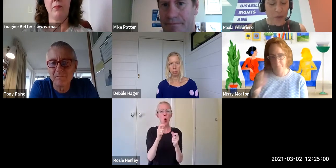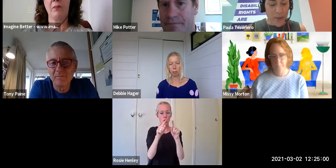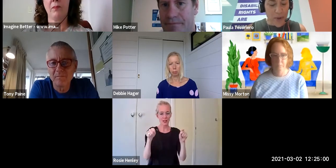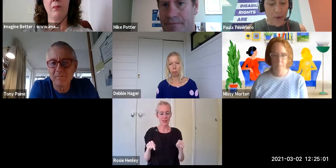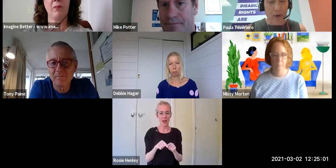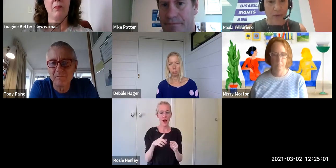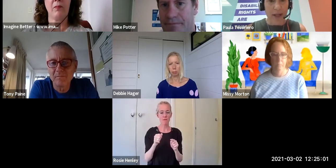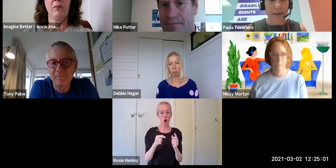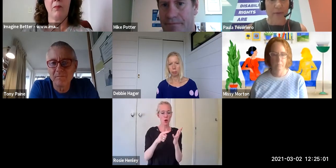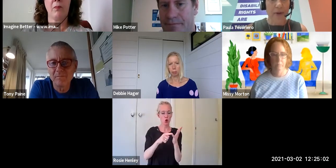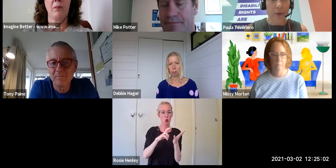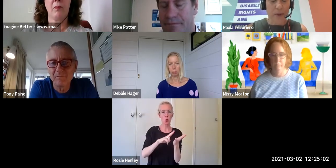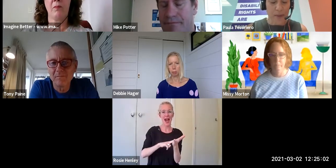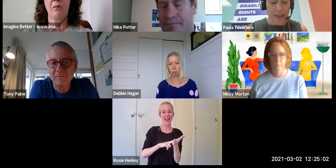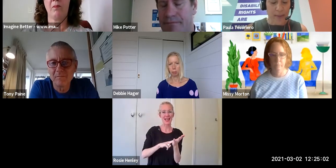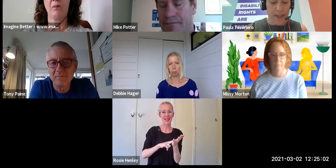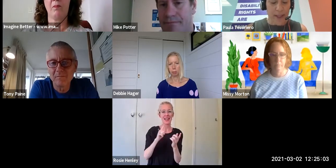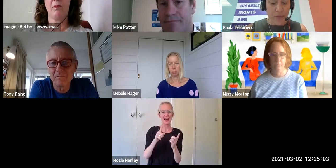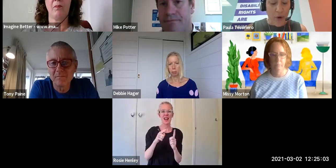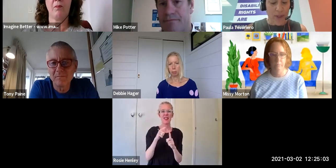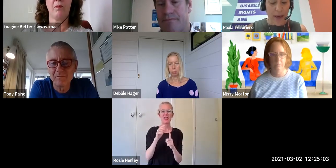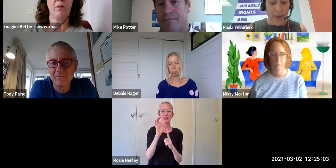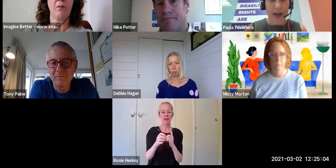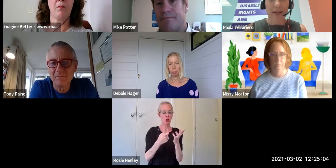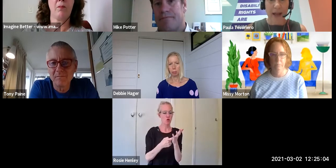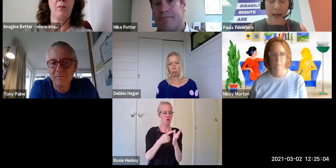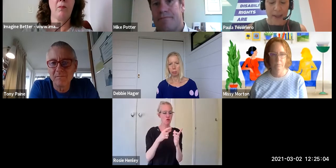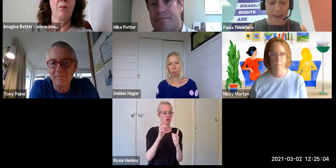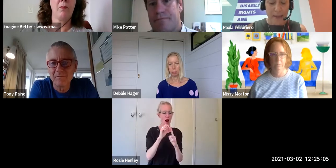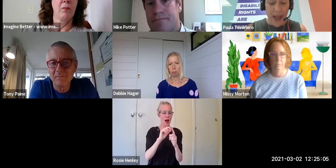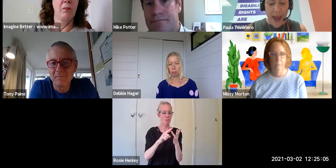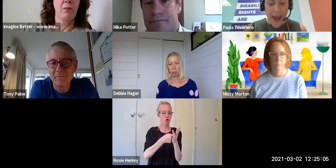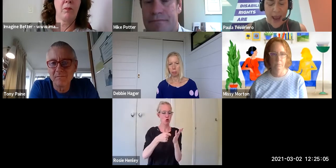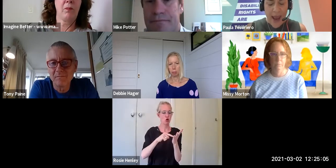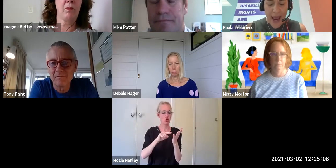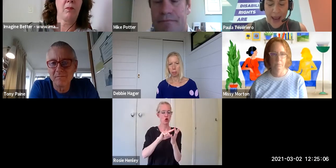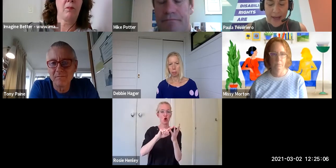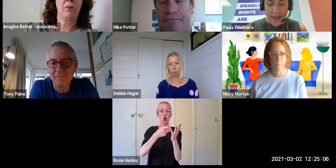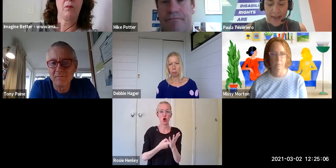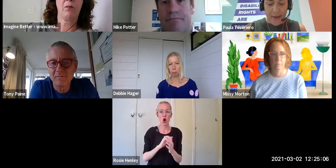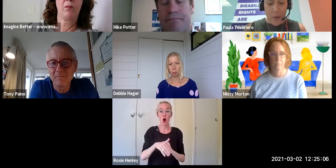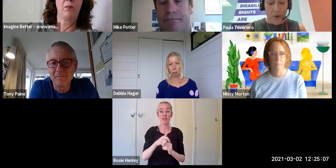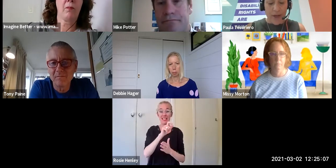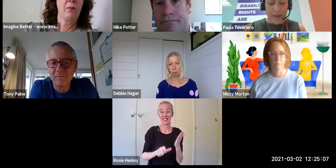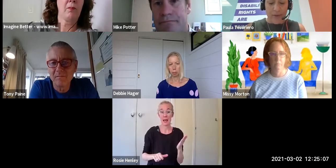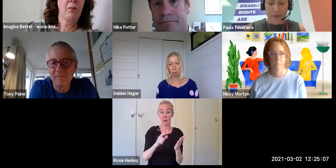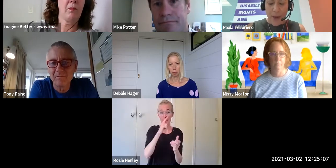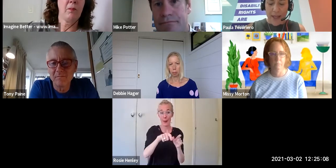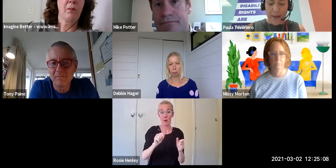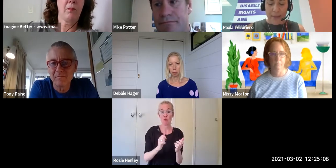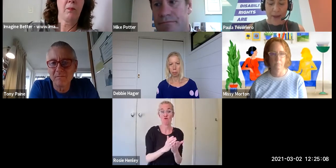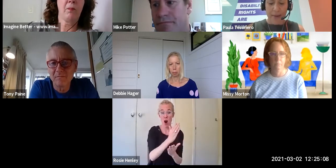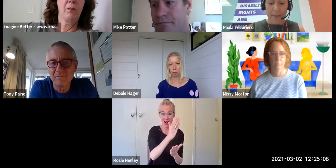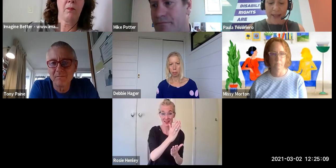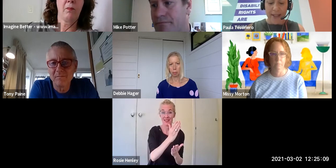Rapporteur on the Rights of Persons with Disabilities wrote about ableism. I won't read it through